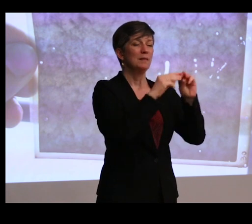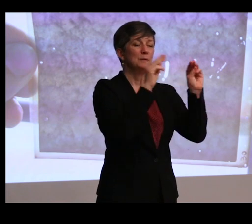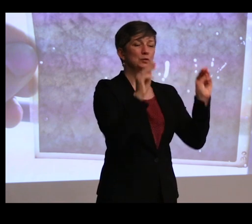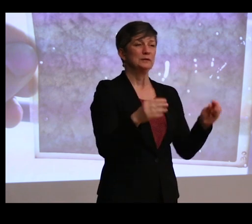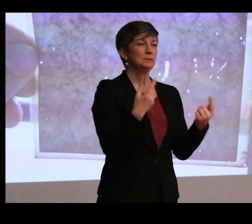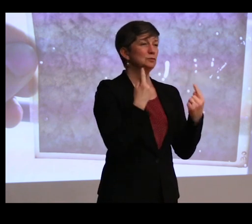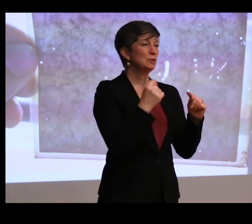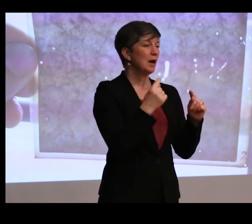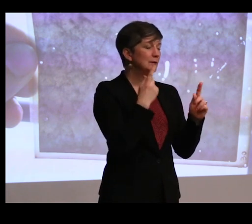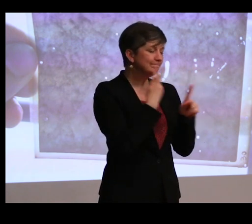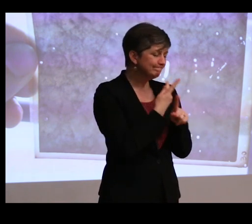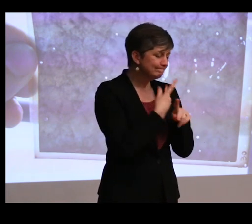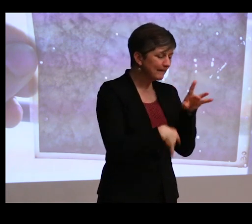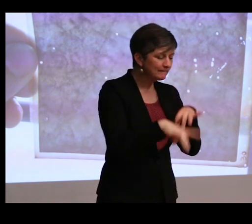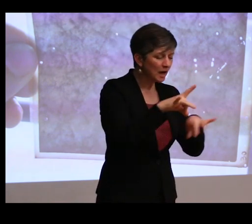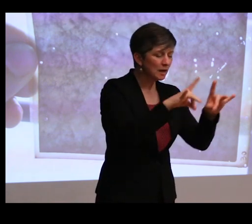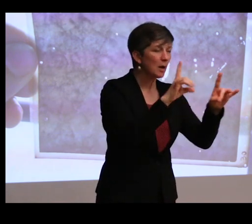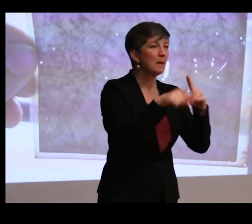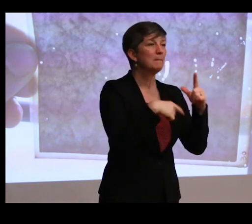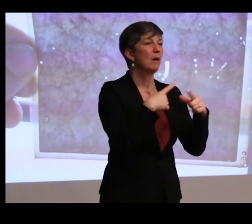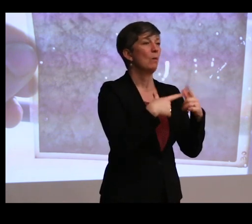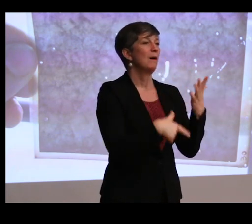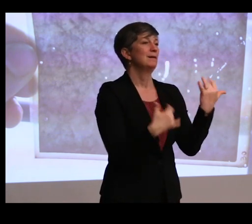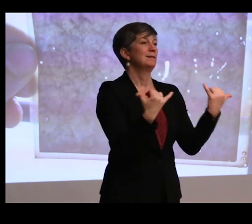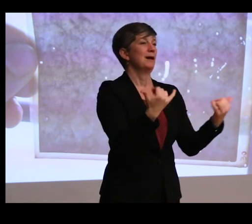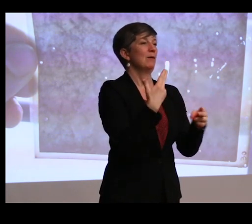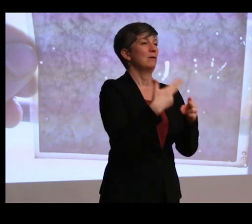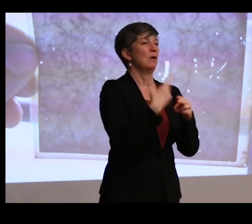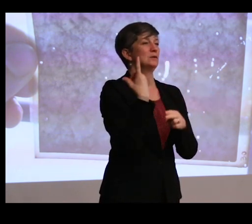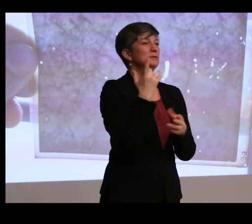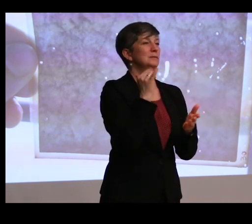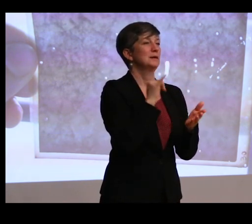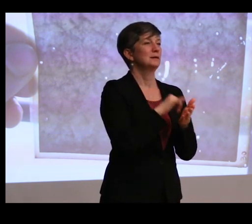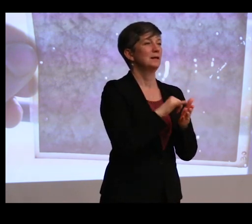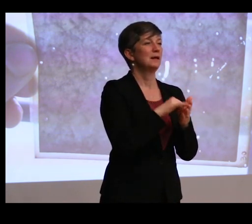to find out of what now is called something like a knowledge base.